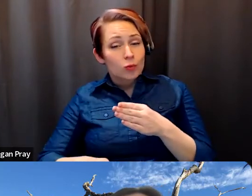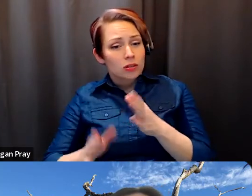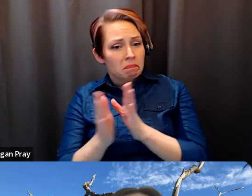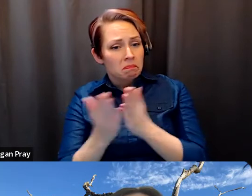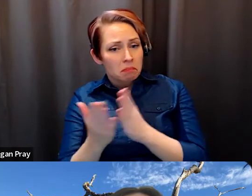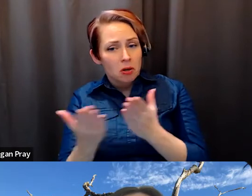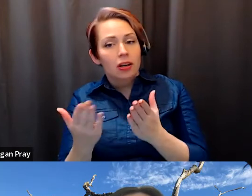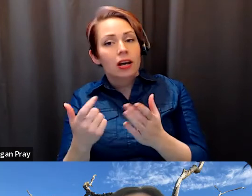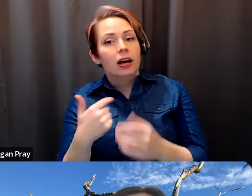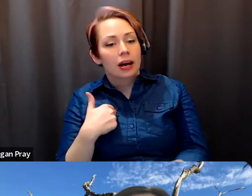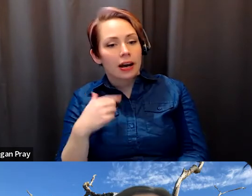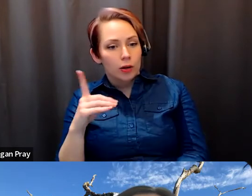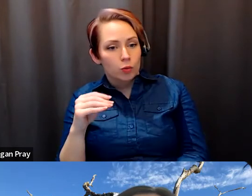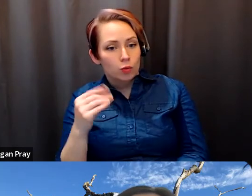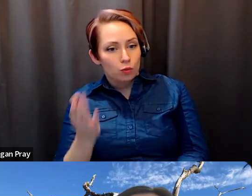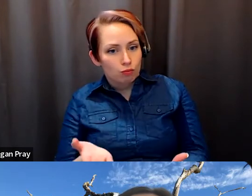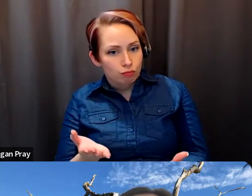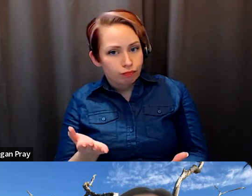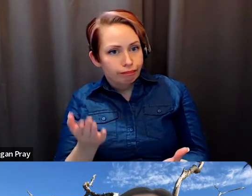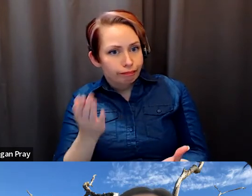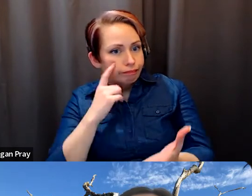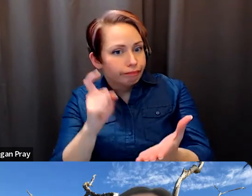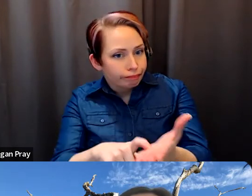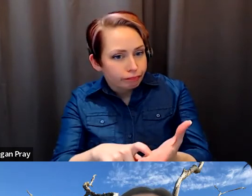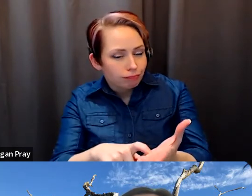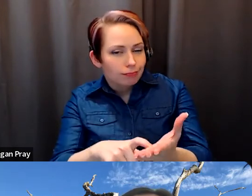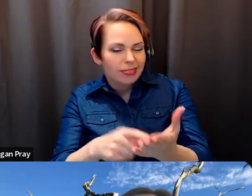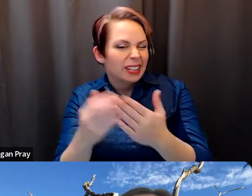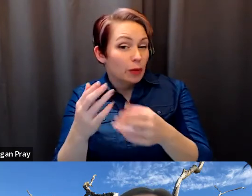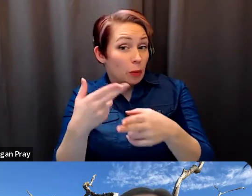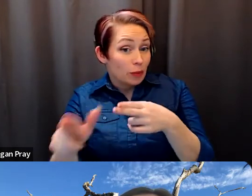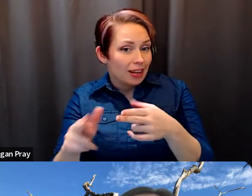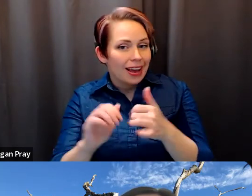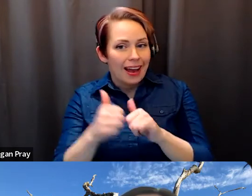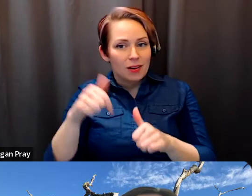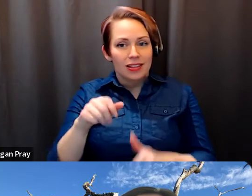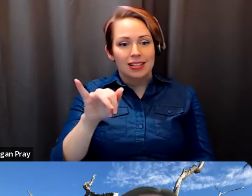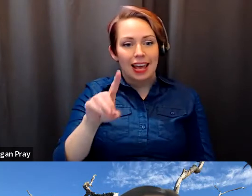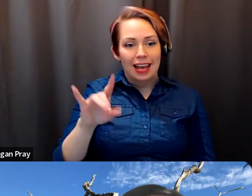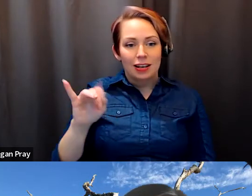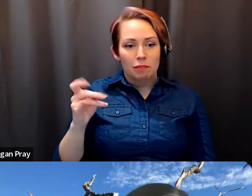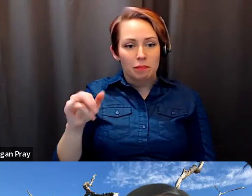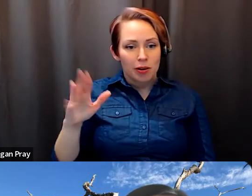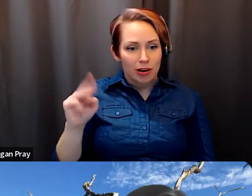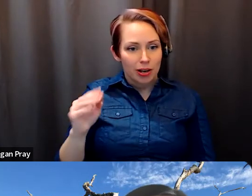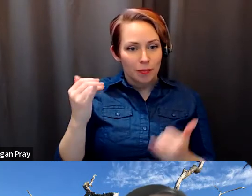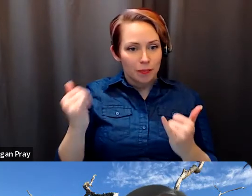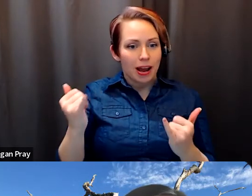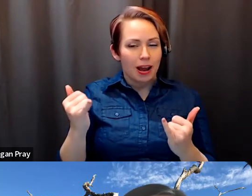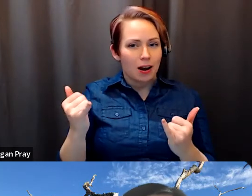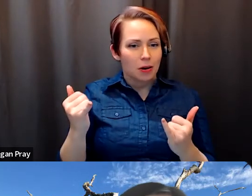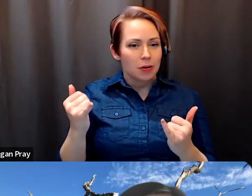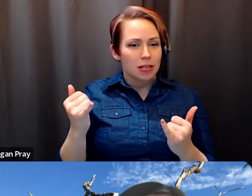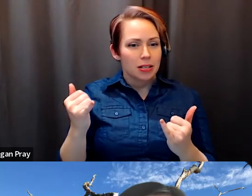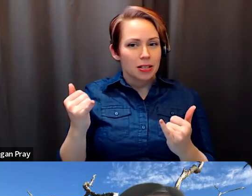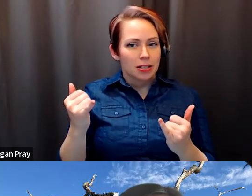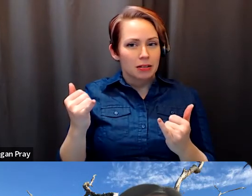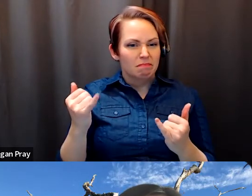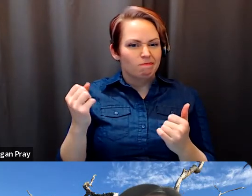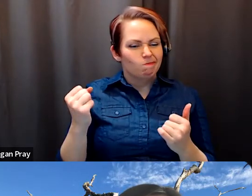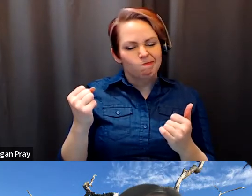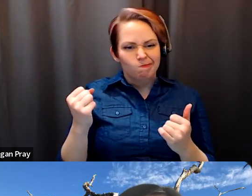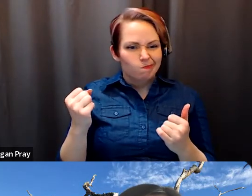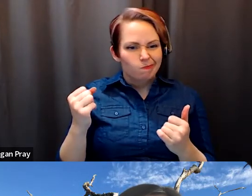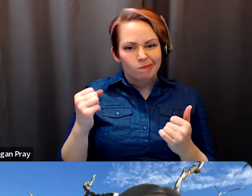Salvador Santino Regilme: Have a recognized, of the very briefly how this eight imperium is not being contested right china's emerging as a key state actor and international development sector.